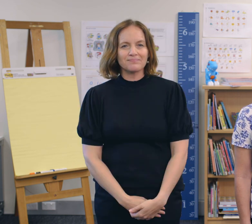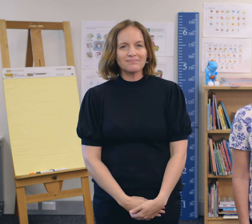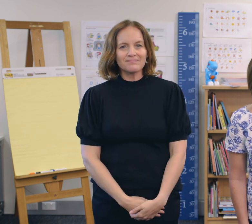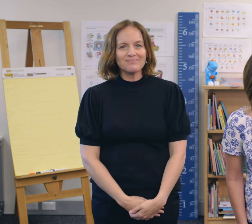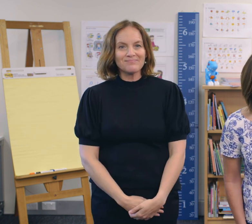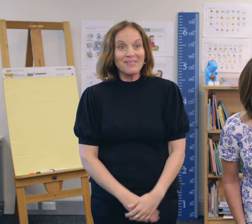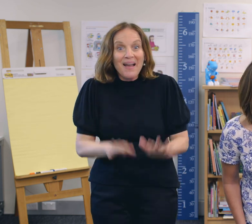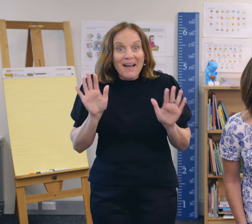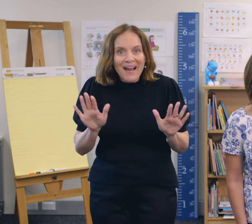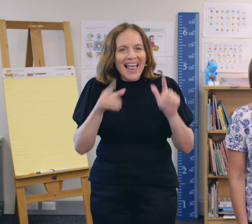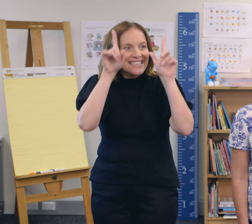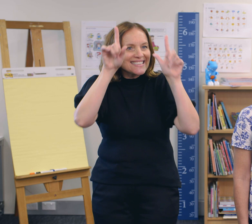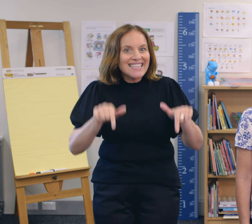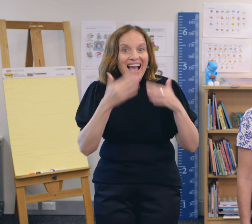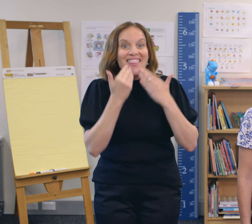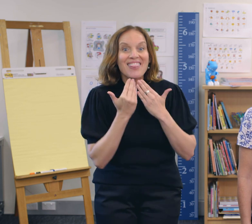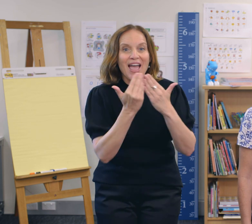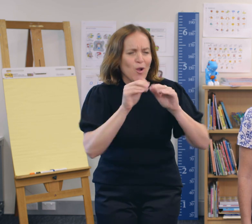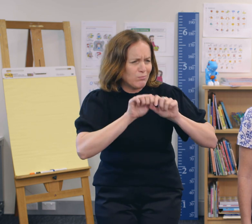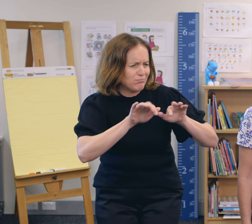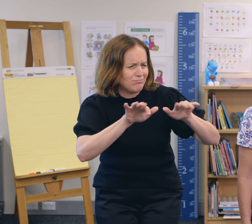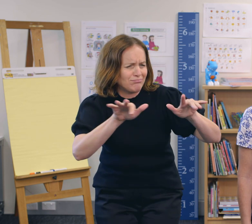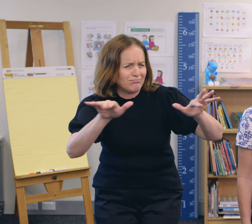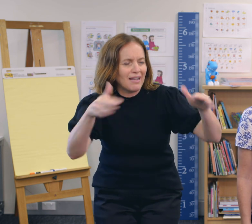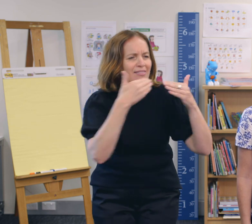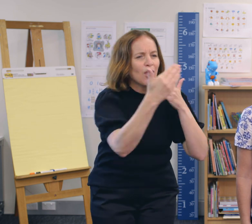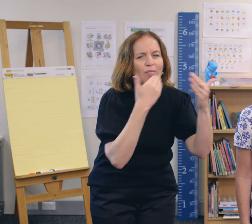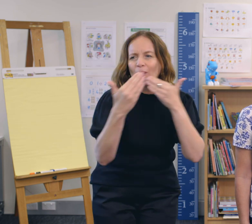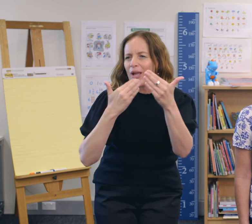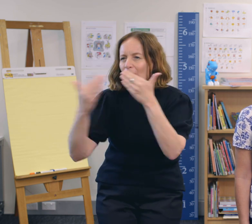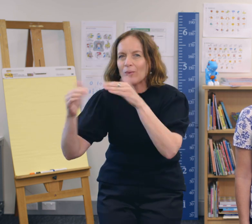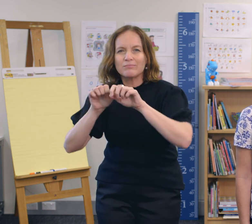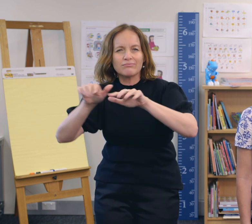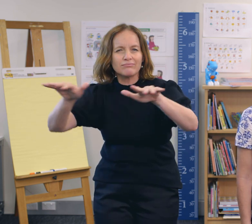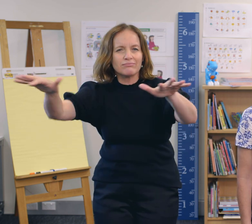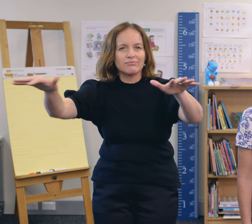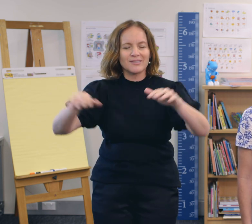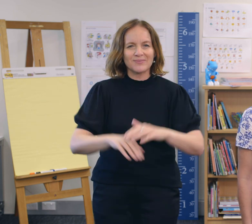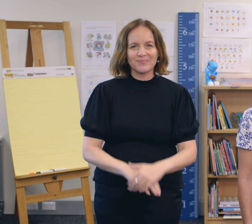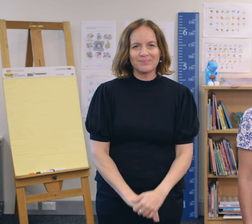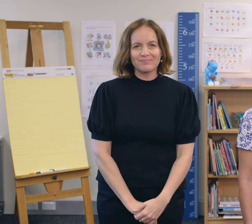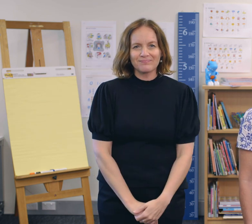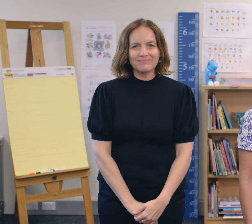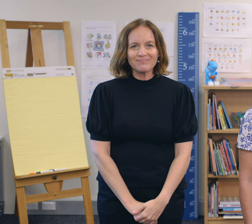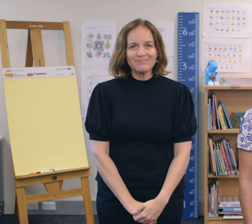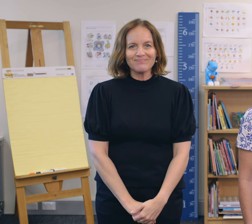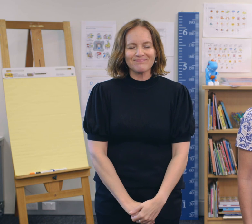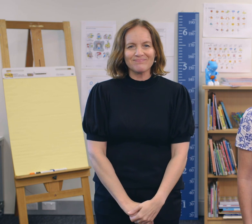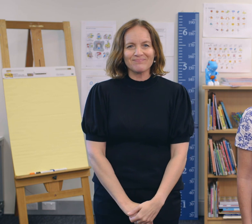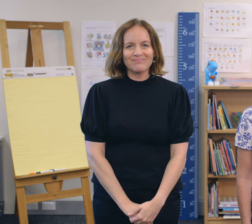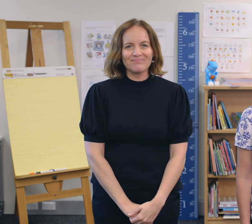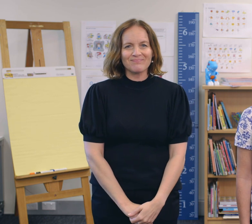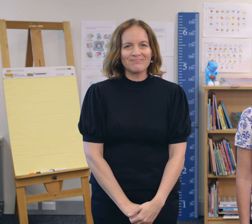Let’s try starting a thank you movement, in our neighbourhoods.